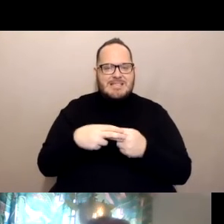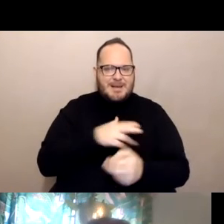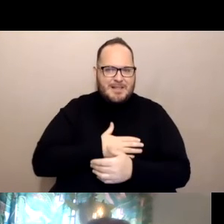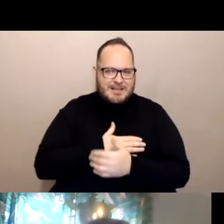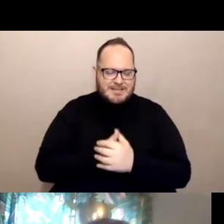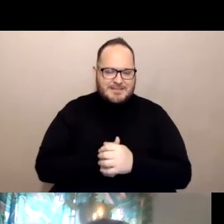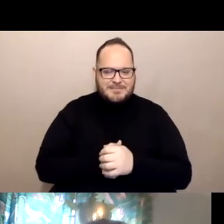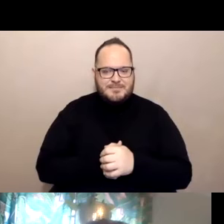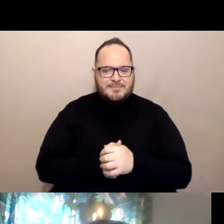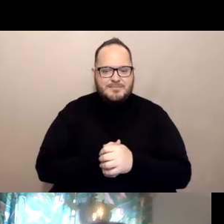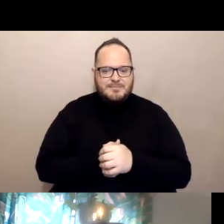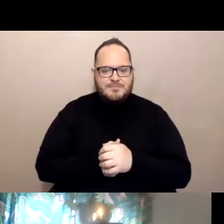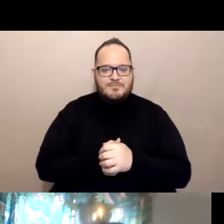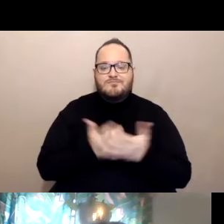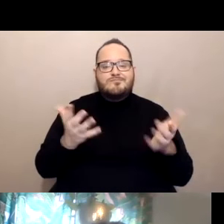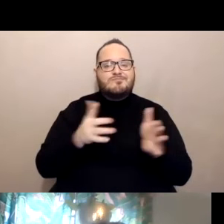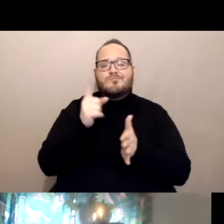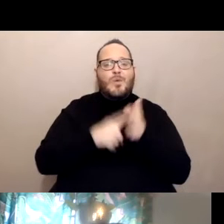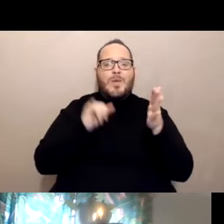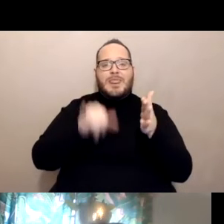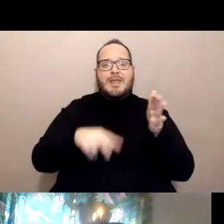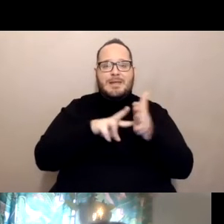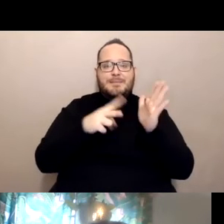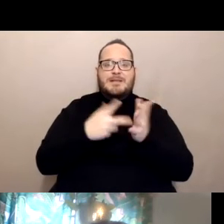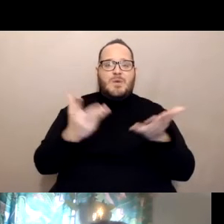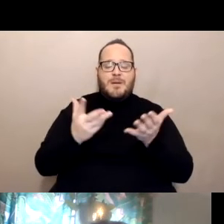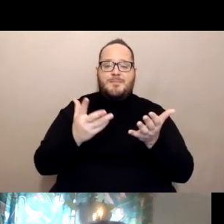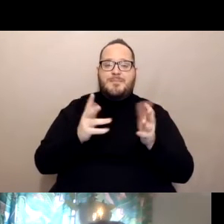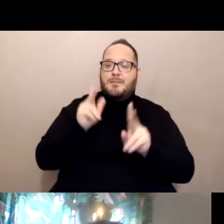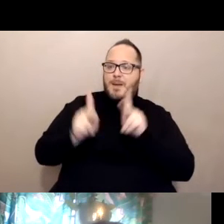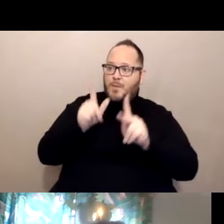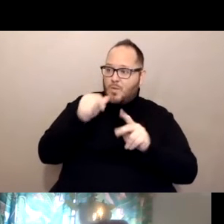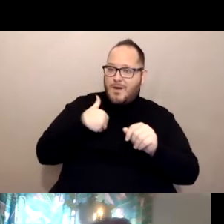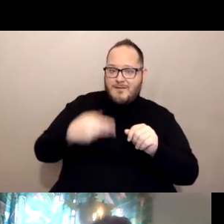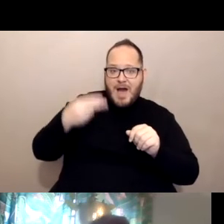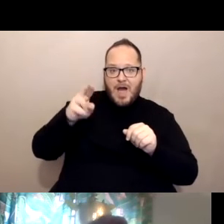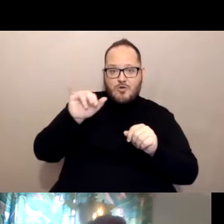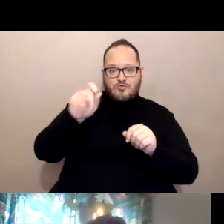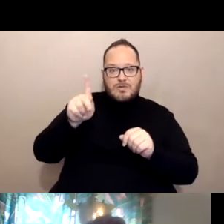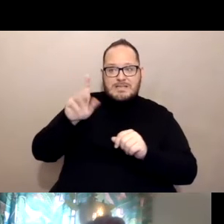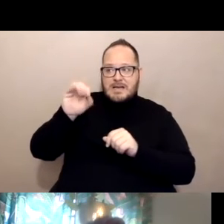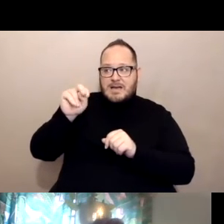What this basically mean is how do people with high risk conditions or disabilities get vaccinated?